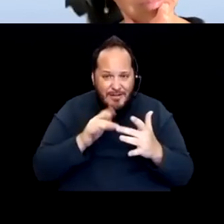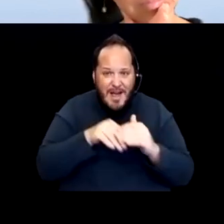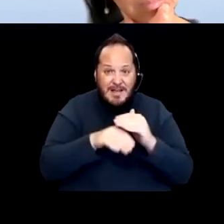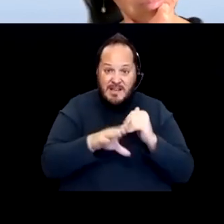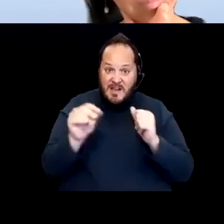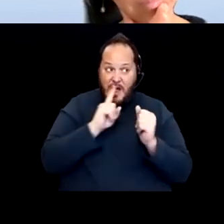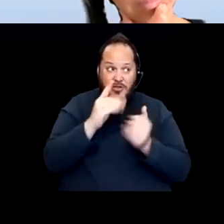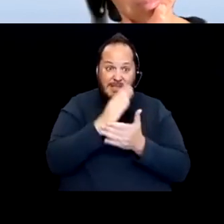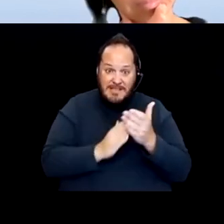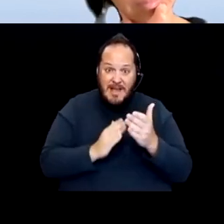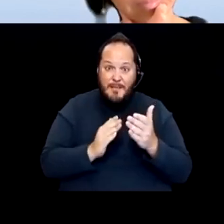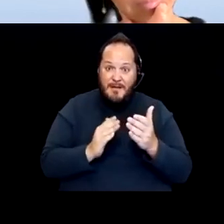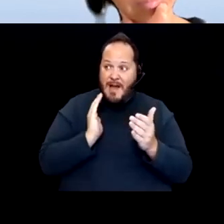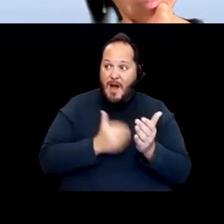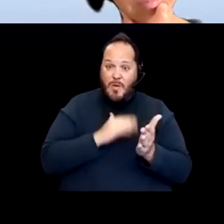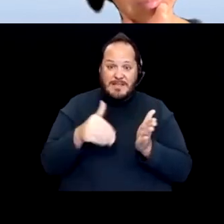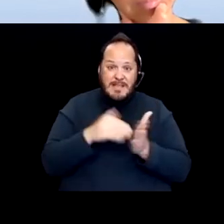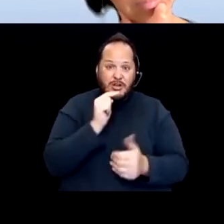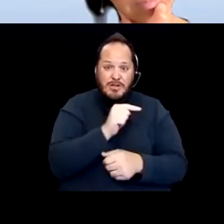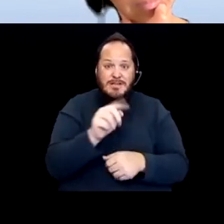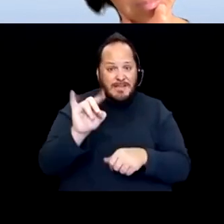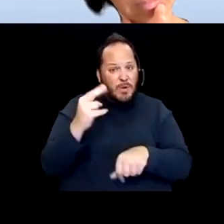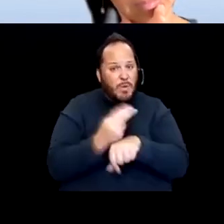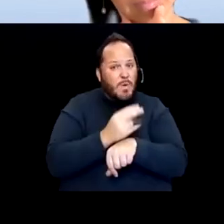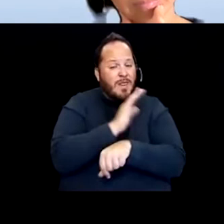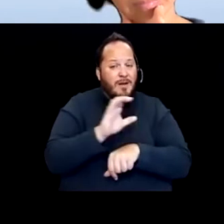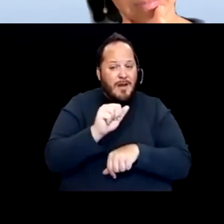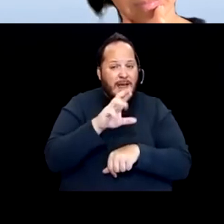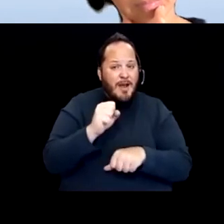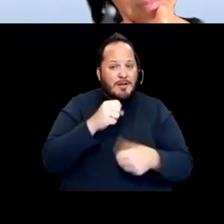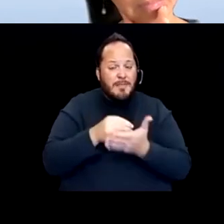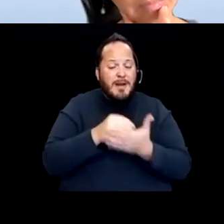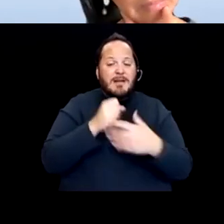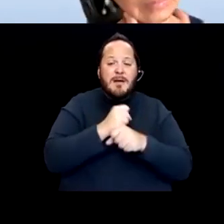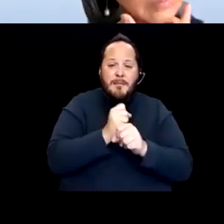use their CARES dollars to ensure that individuals had access to the internet